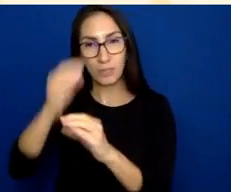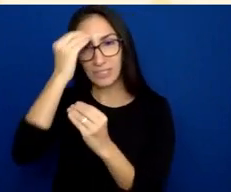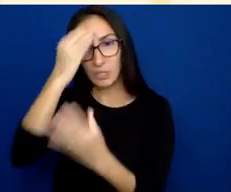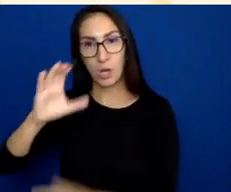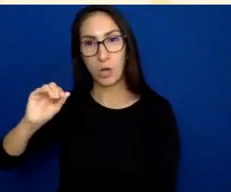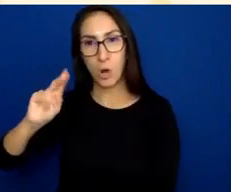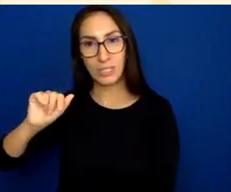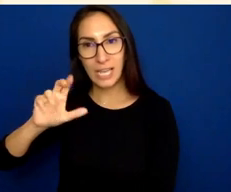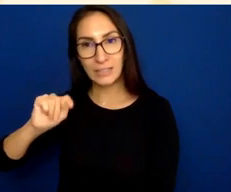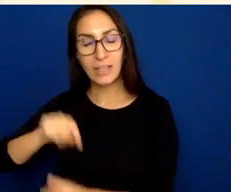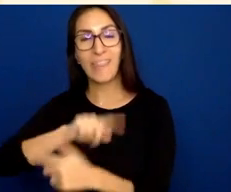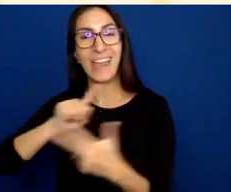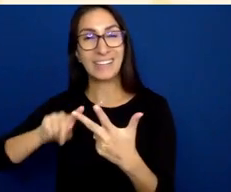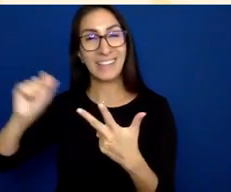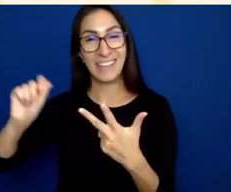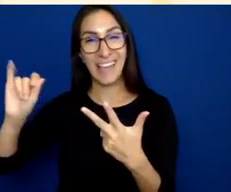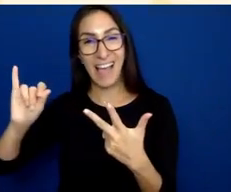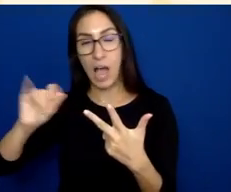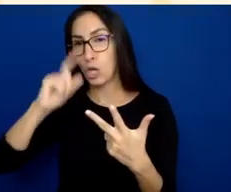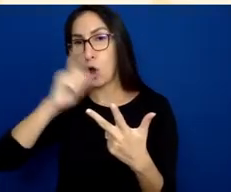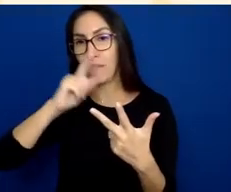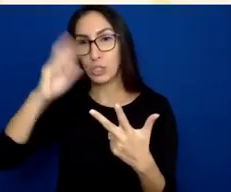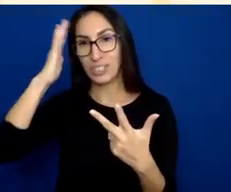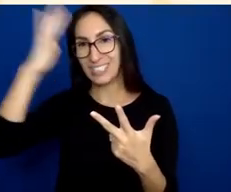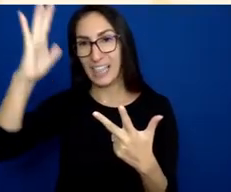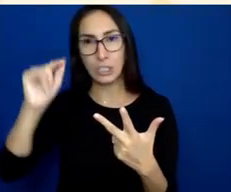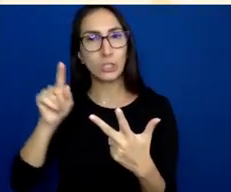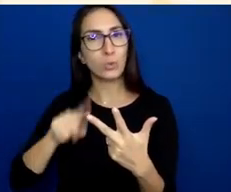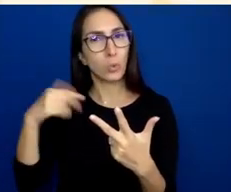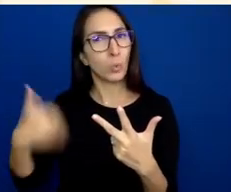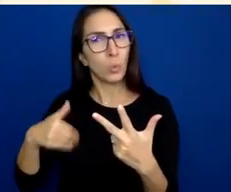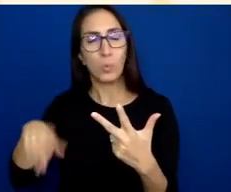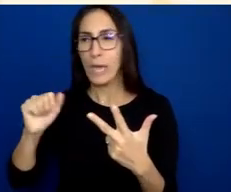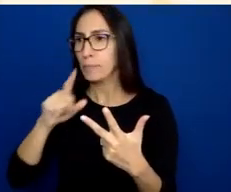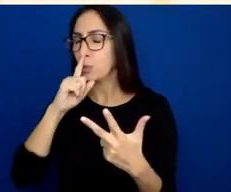Artificial intelligence can be a real help for this kind of thing.